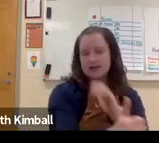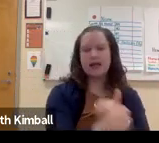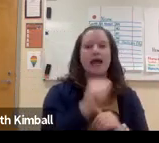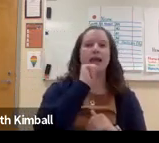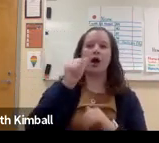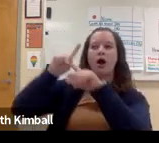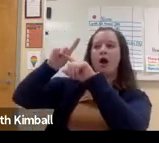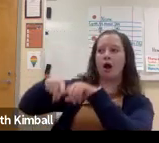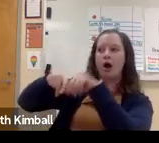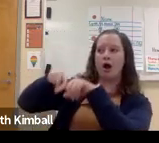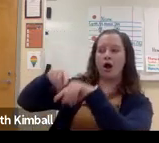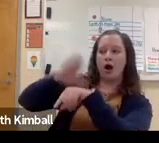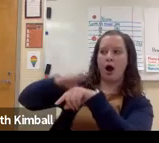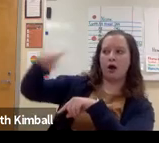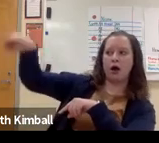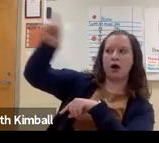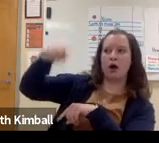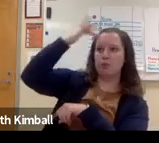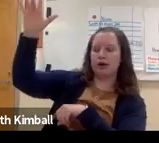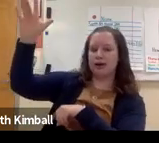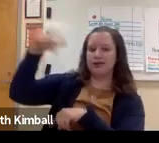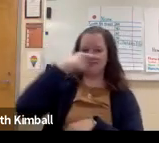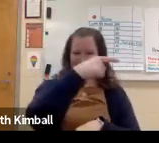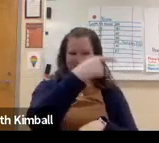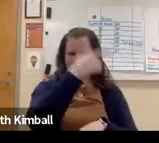safely, and to develop the skills that they needed to not